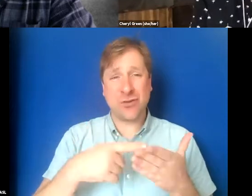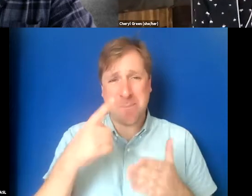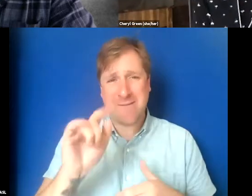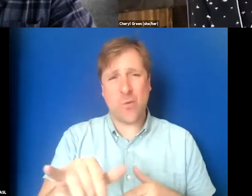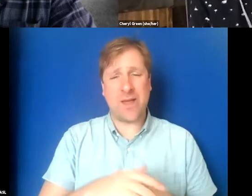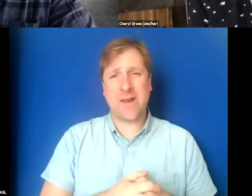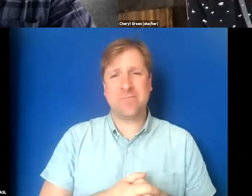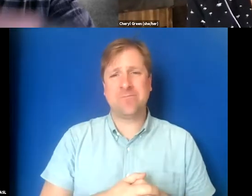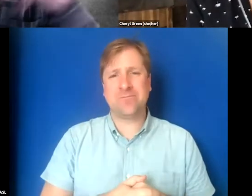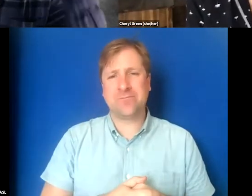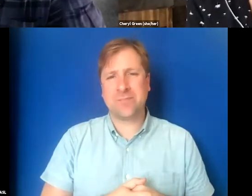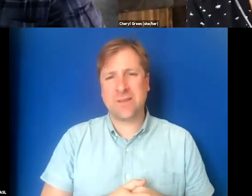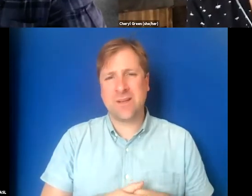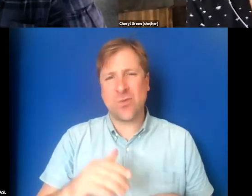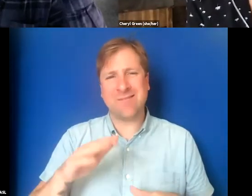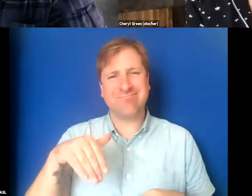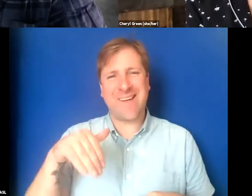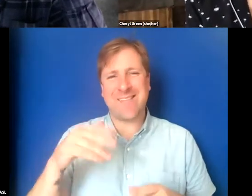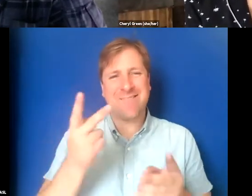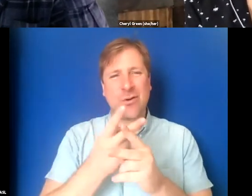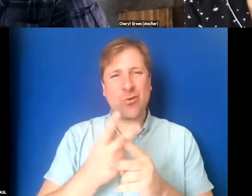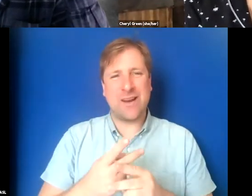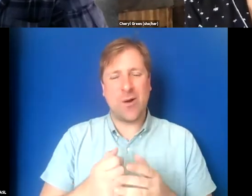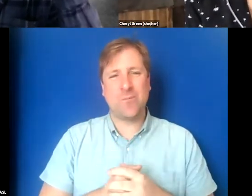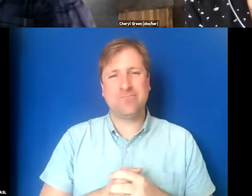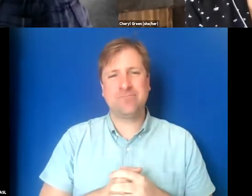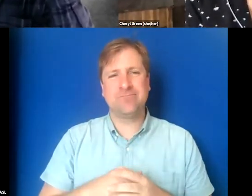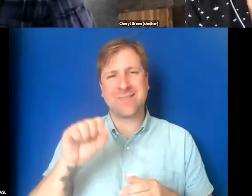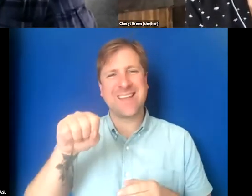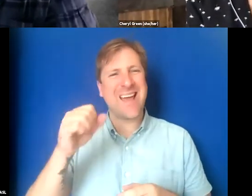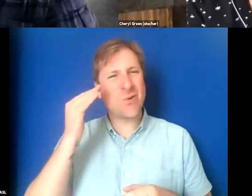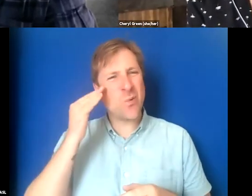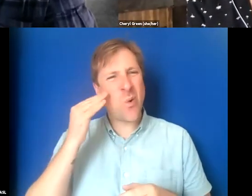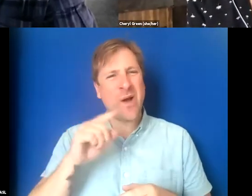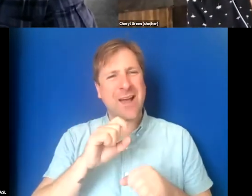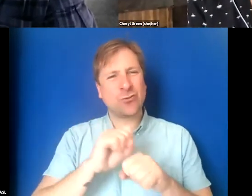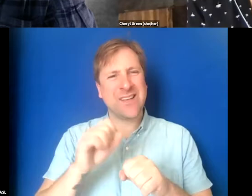So I haven't figured that one out. Yeah. You know actually hearing you,